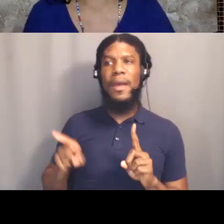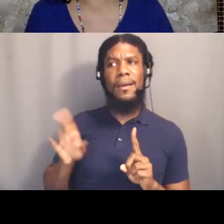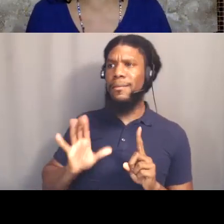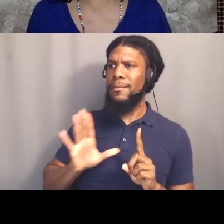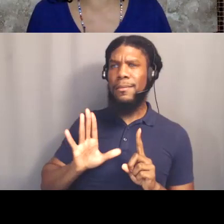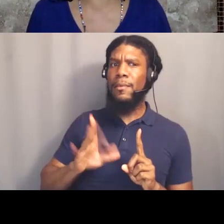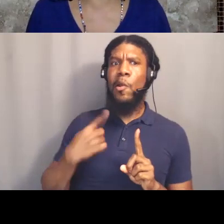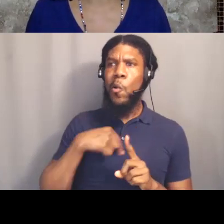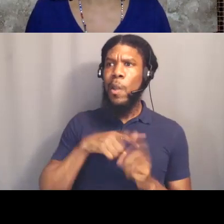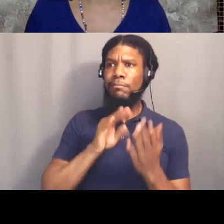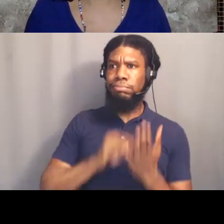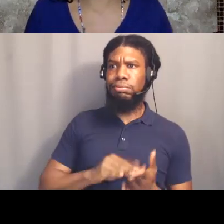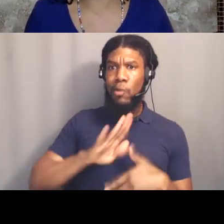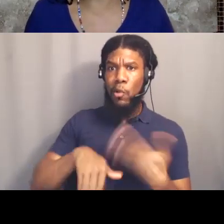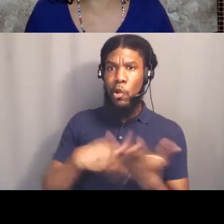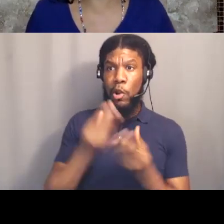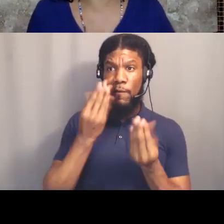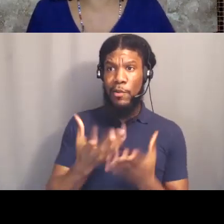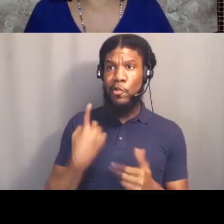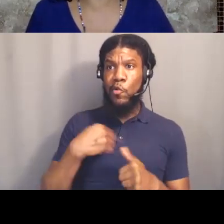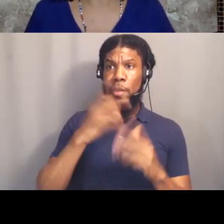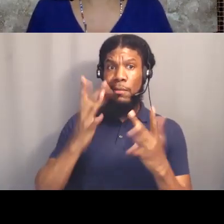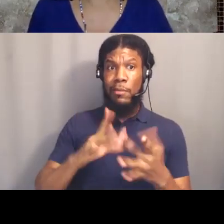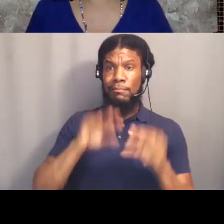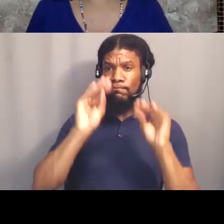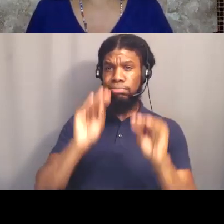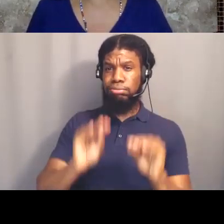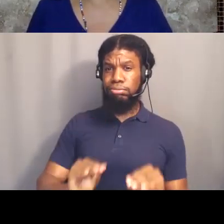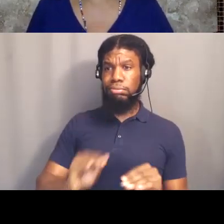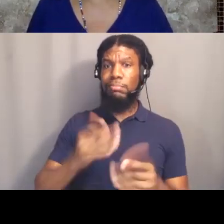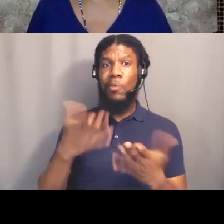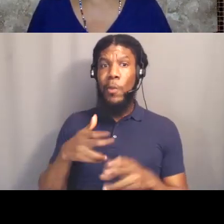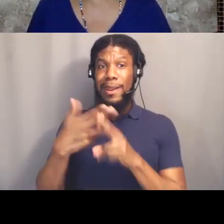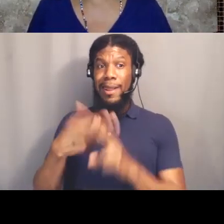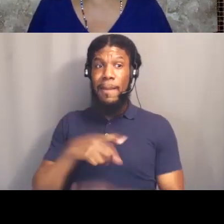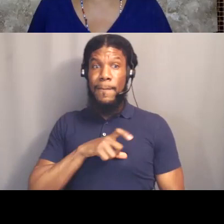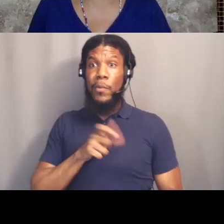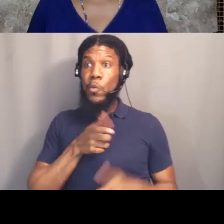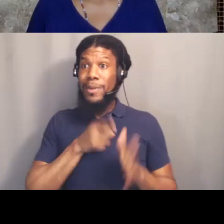what we've done is name the police who've killed our people. Why are we doing that?